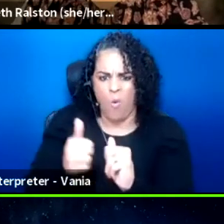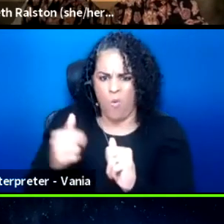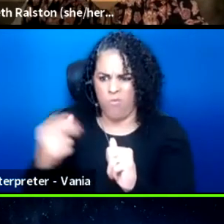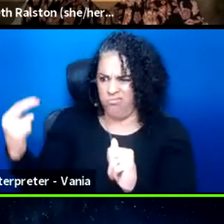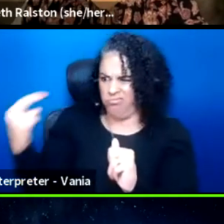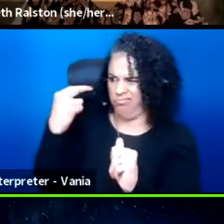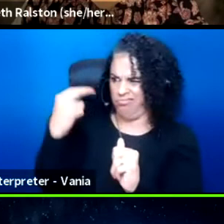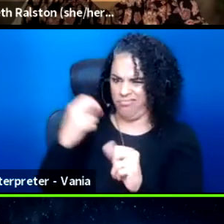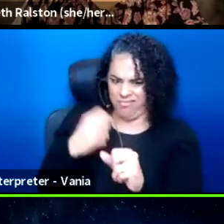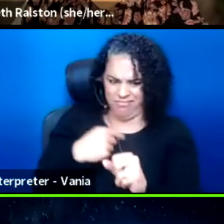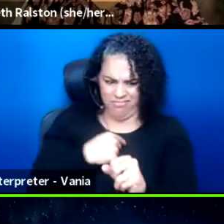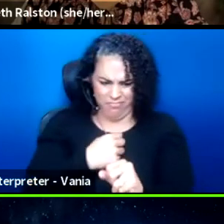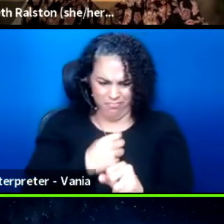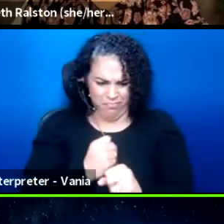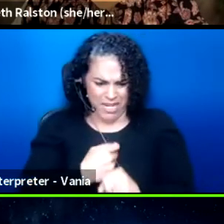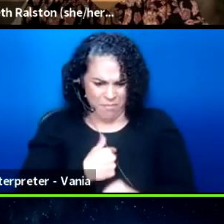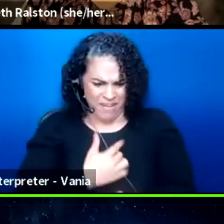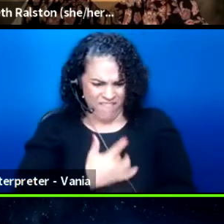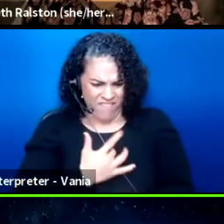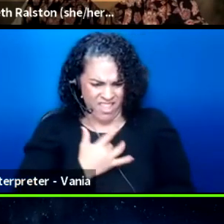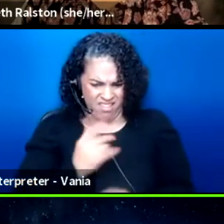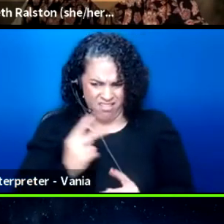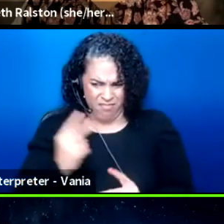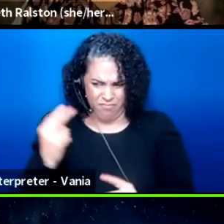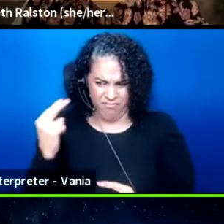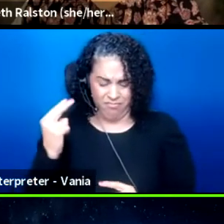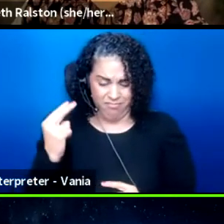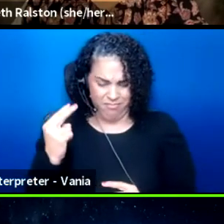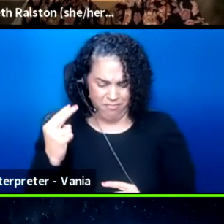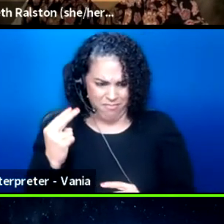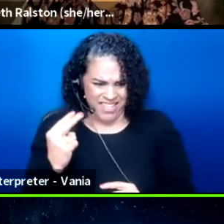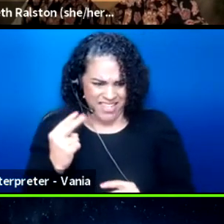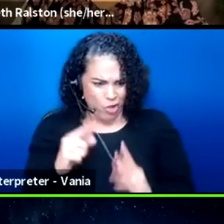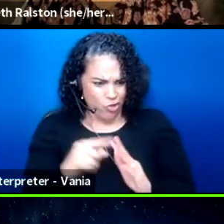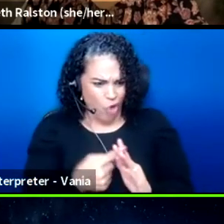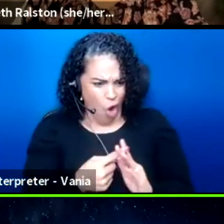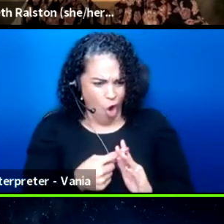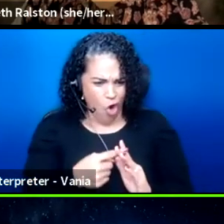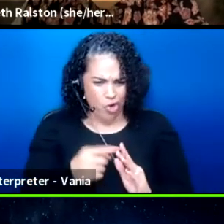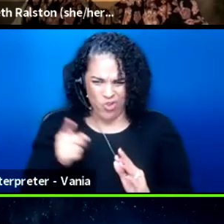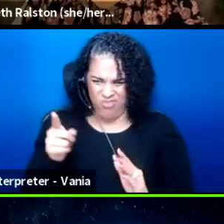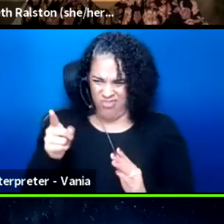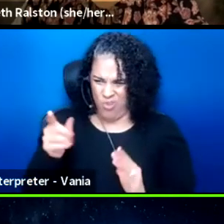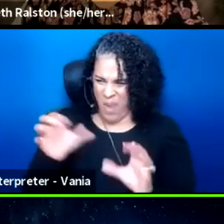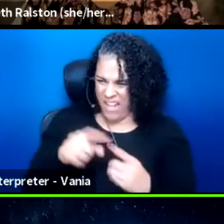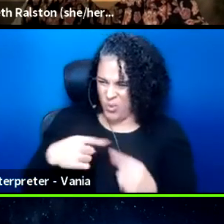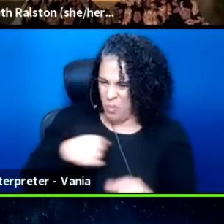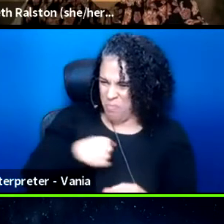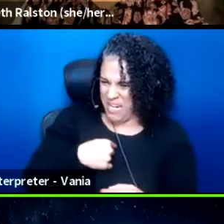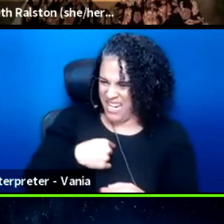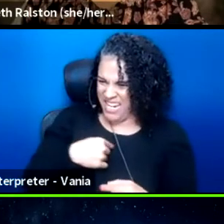I don't like the way people look at me and start to behave to me, behave with me